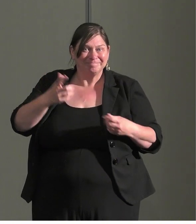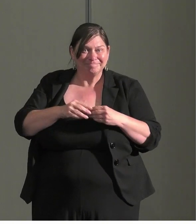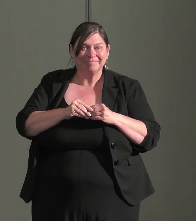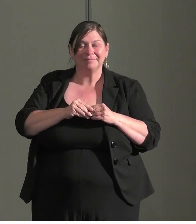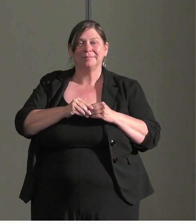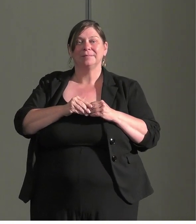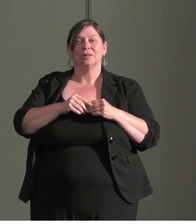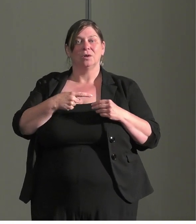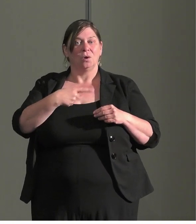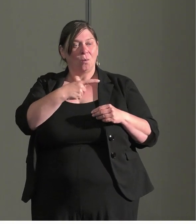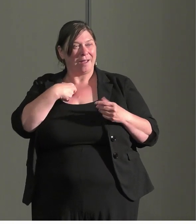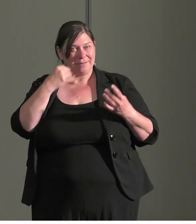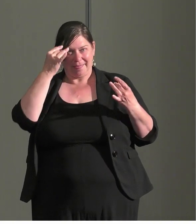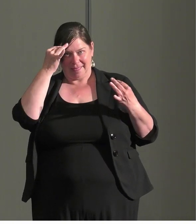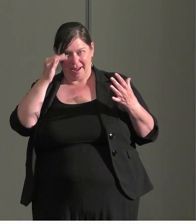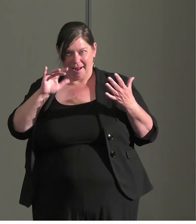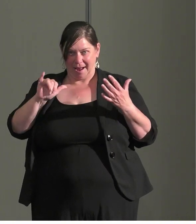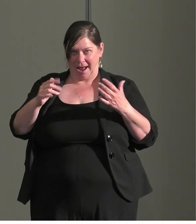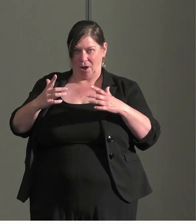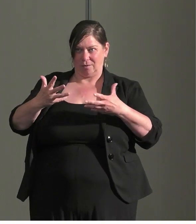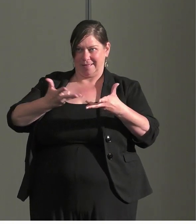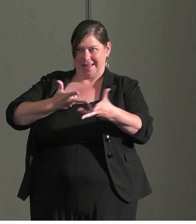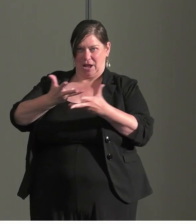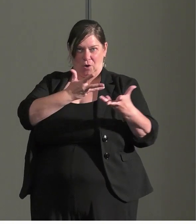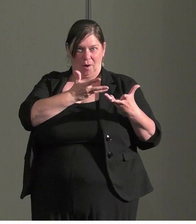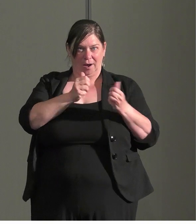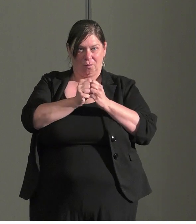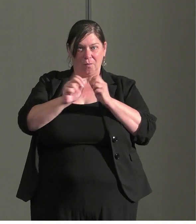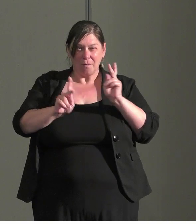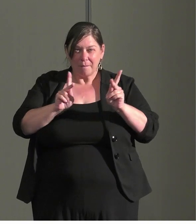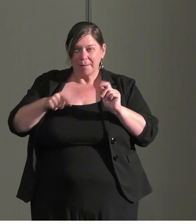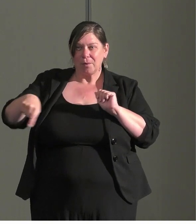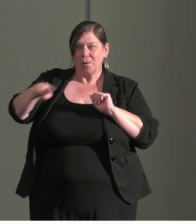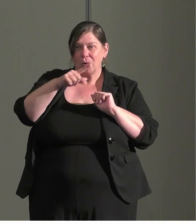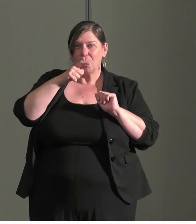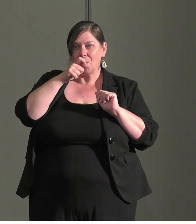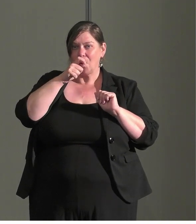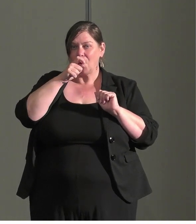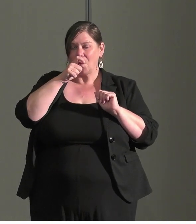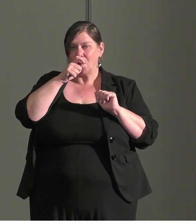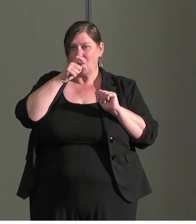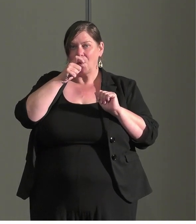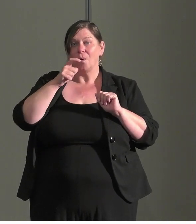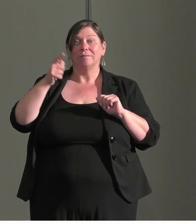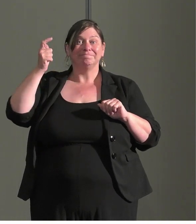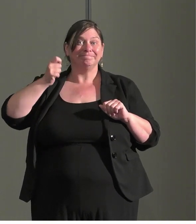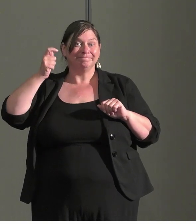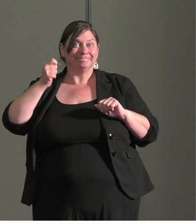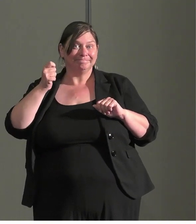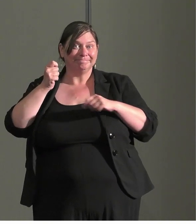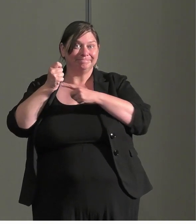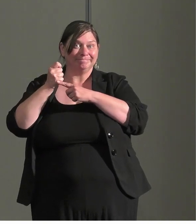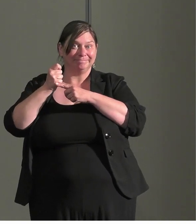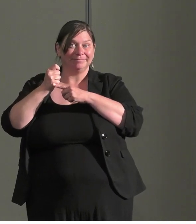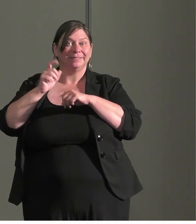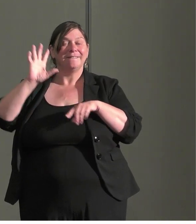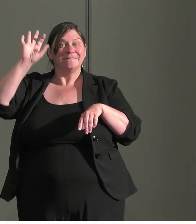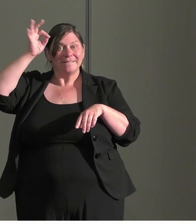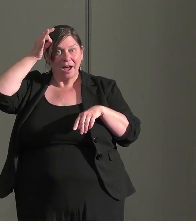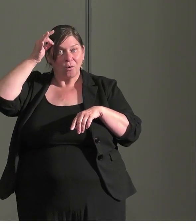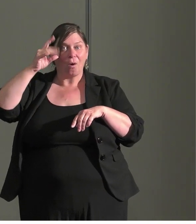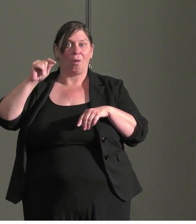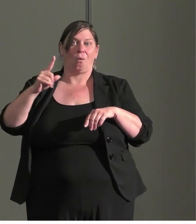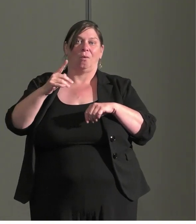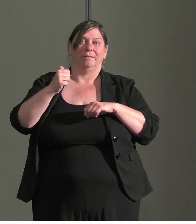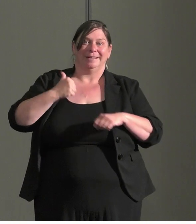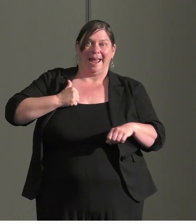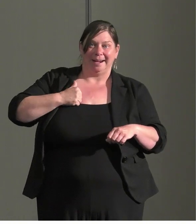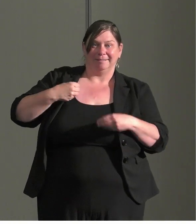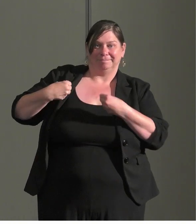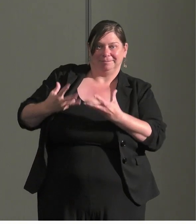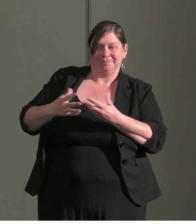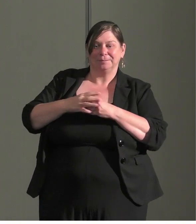we thought how to interact with the provisional and federally given.